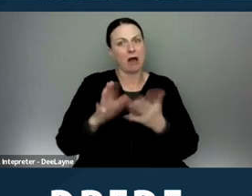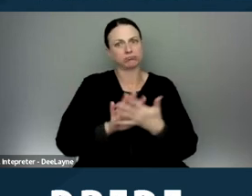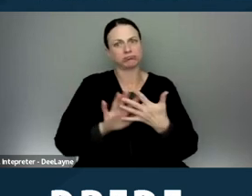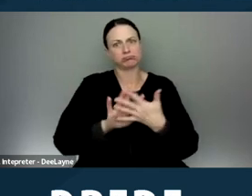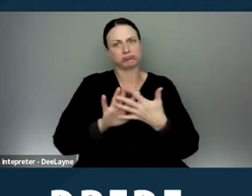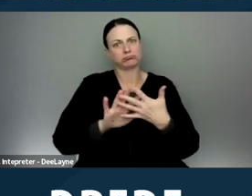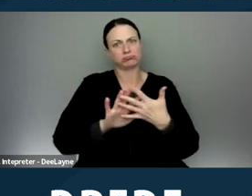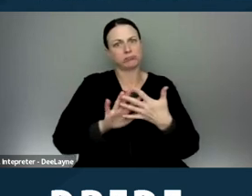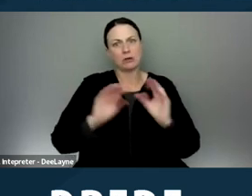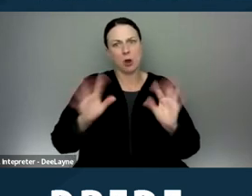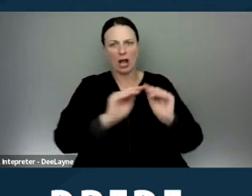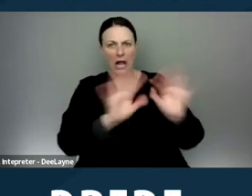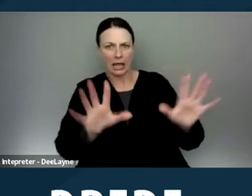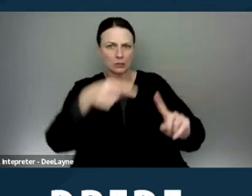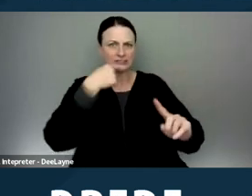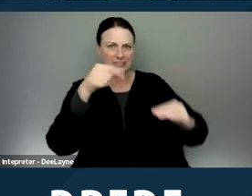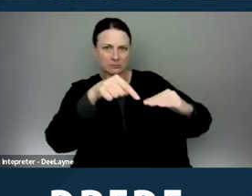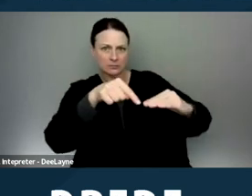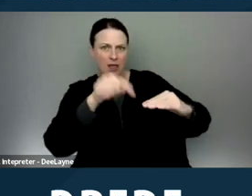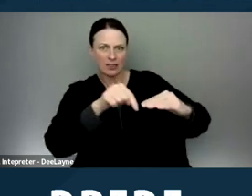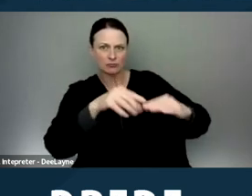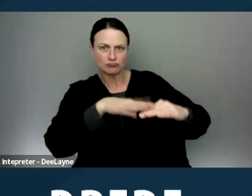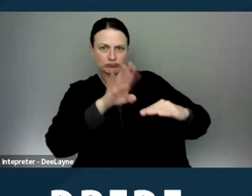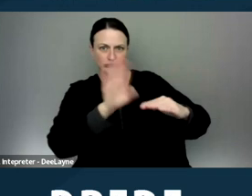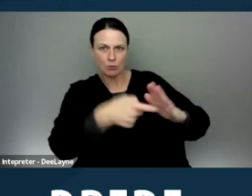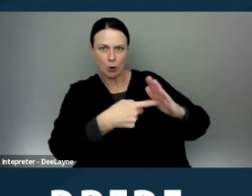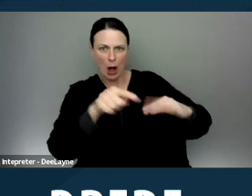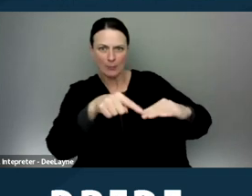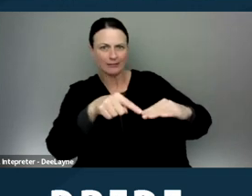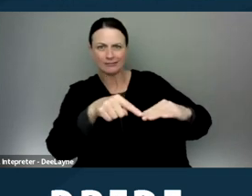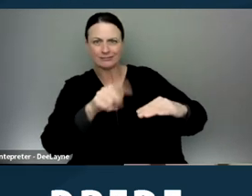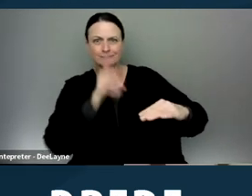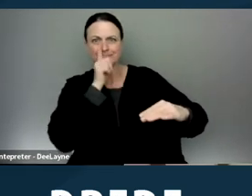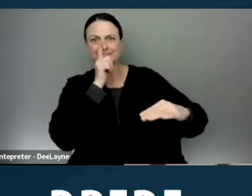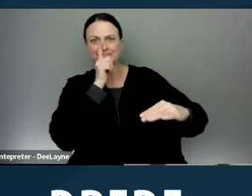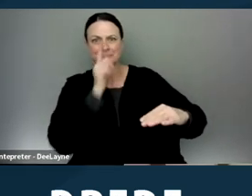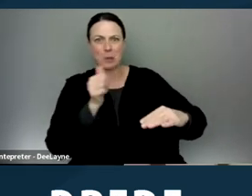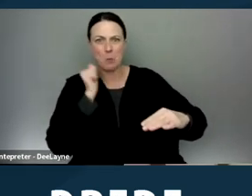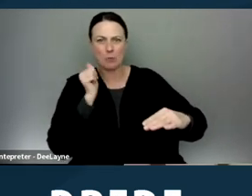of transparency about what the eligibility standards are for that housing.